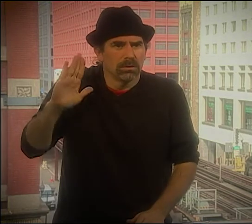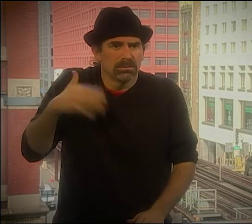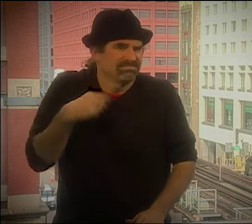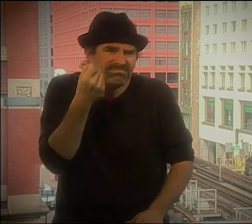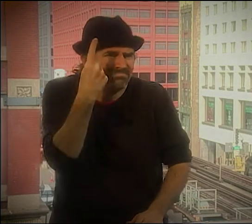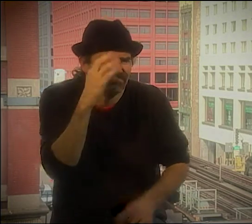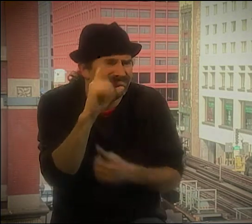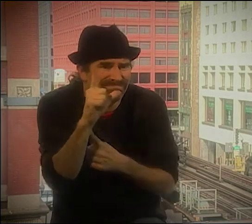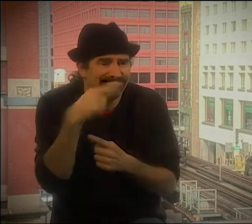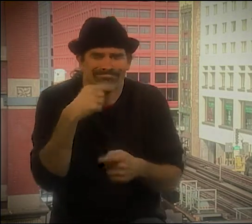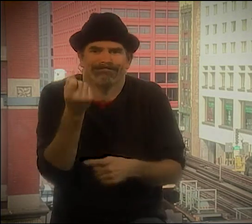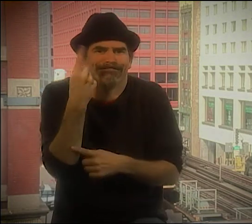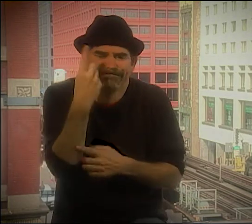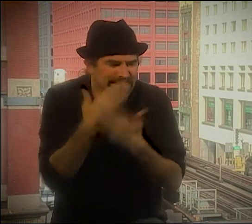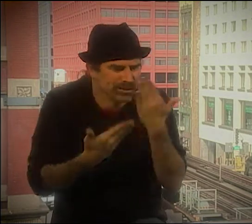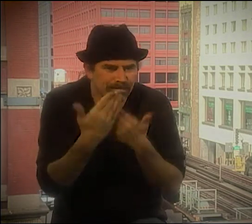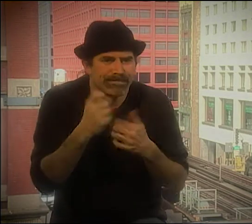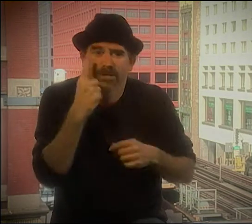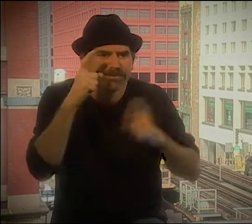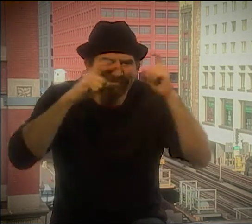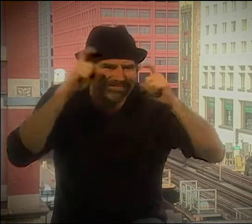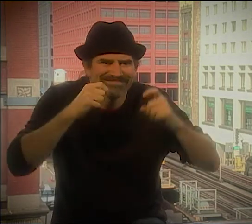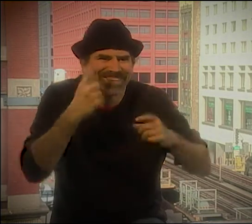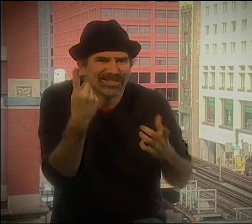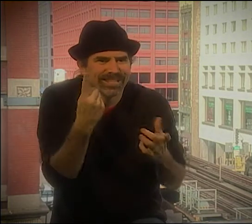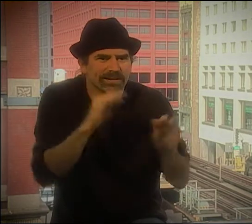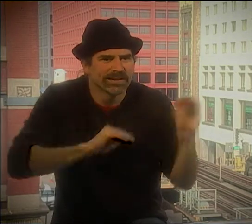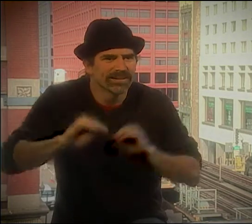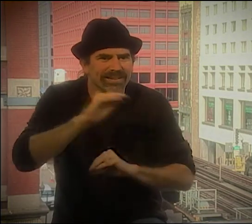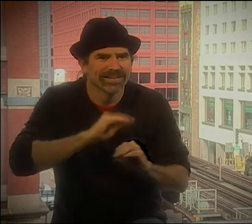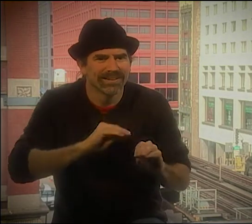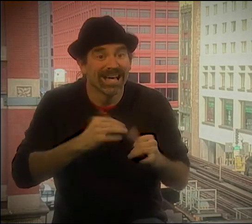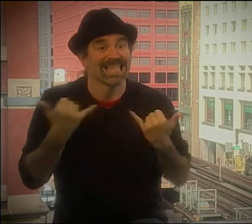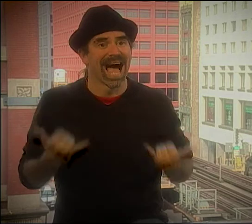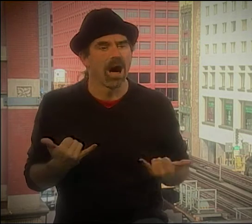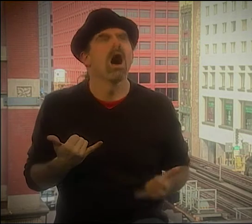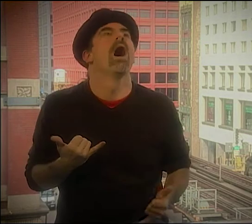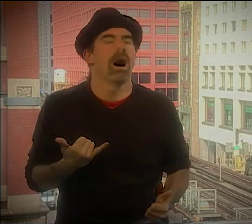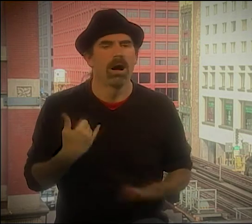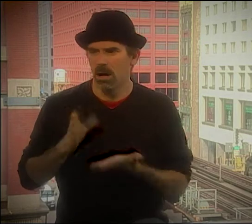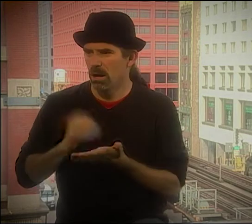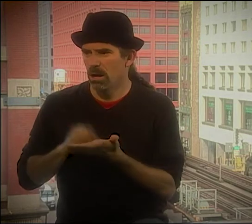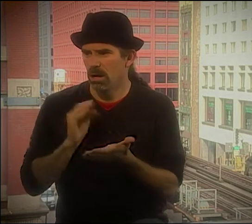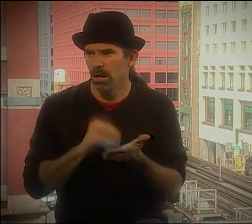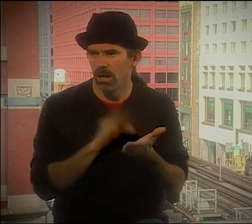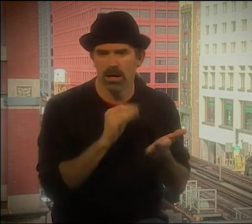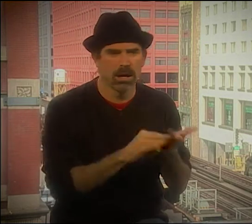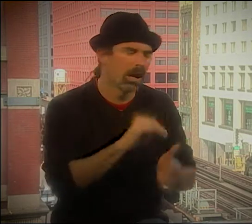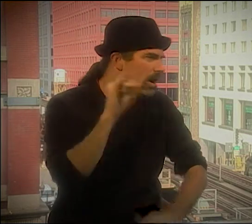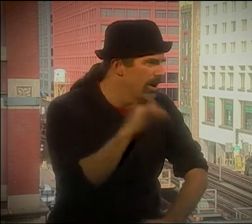I NEEDED TO GET MORE FROM THE LITTLE "d" TO THE BIG "D" FOR HER WORK TO REALLY MAKE SENSE TO ME.